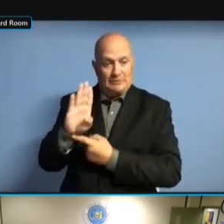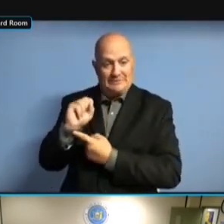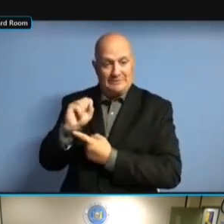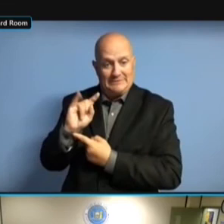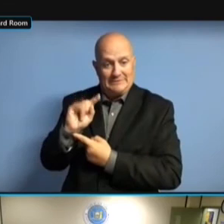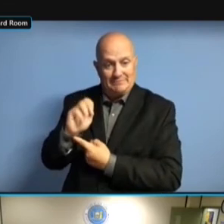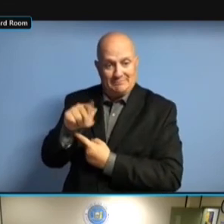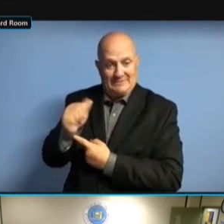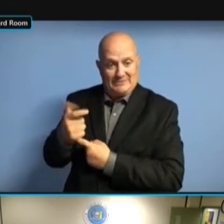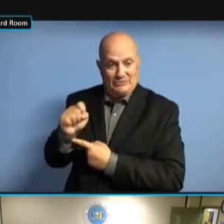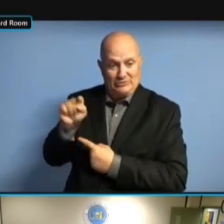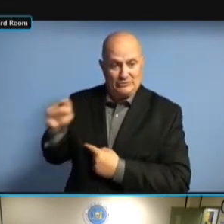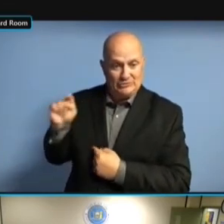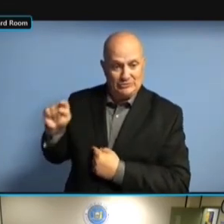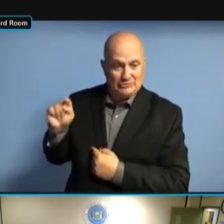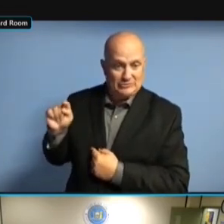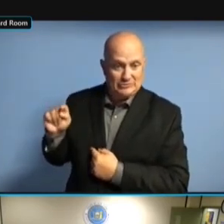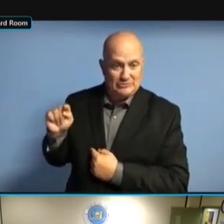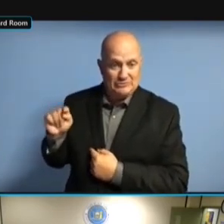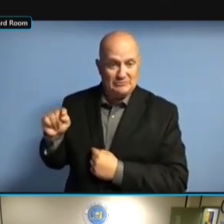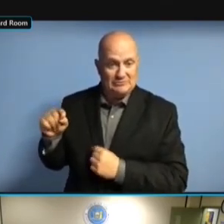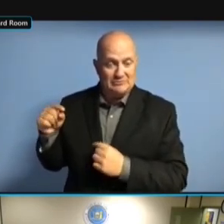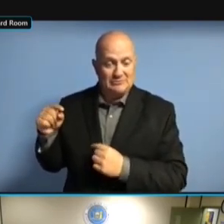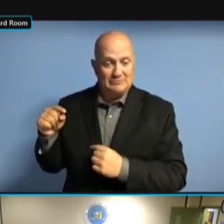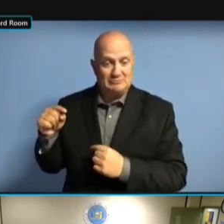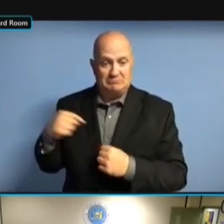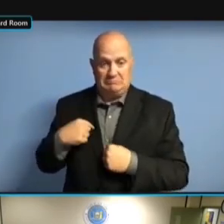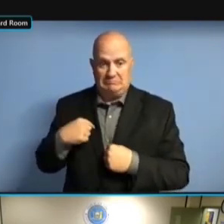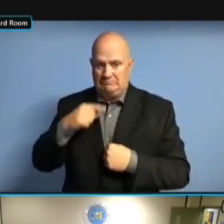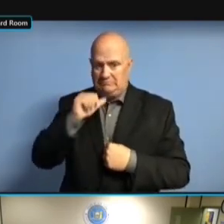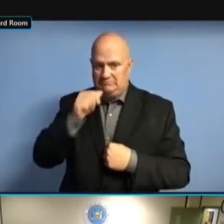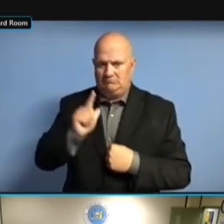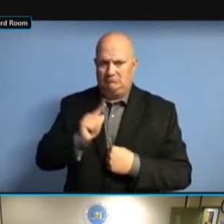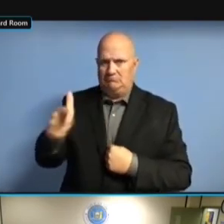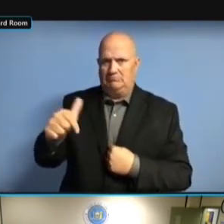FOR THE WEBSITE, WE'VE BASICALLY RETURNED TO NORMAL FOR THE WEBSITE, WE'VE BASICALLY RETURNED TO NORMAL LEVEL, RETURNED TO NORMAL LEVEL, RETURNED TO NORMAL LEVEL, APPROXIMATELY RETURNED TO NORMAL LEVEL, APPROXIMATELY 120,000 RETURNED TO NORMAL LEVEL, APPROXIMATELY 120,000 PAGE RETURNED TO NORMAL LEVEL, APPROXIMATELY 120,000 PAGE VIEWS APPROXIMATELY 120,000 PAGE VIEWS APPROXIMATELY 120,000 PAGE VIEWS PER APPROXIMATELY 120,000 PAGE VIEWS PER MONTH APPROXIMATELY 120,000 PAGE VIEWS PER MONTH FOR APPROXIMATELY 120,000 PAGE VIEWS PER MONTH FOR JULY APPROXIMATELY 120,000 PAGE VIEWS PER MONTH FOR JULY AND